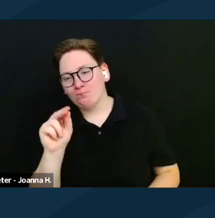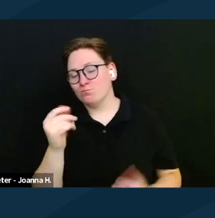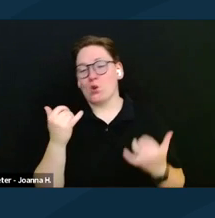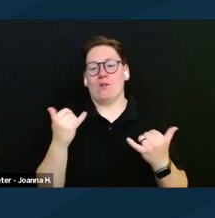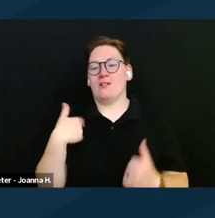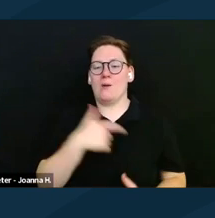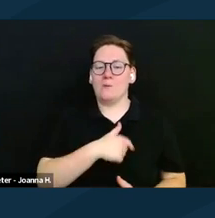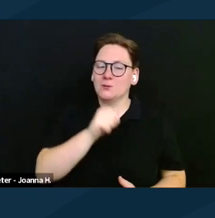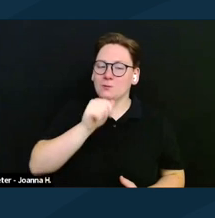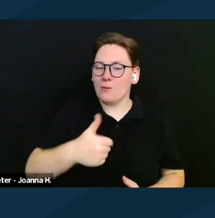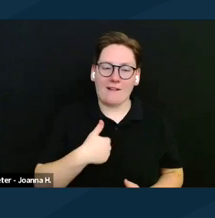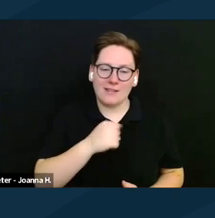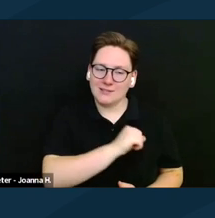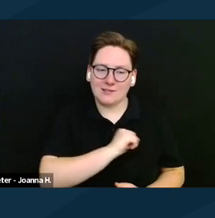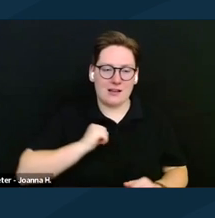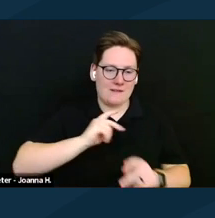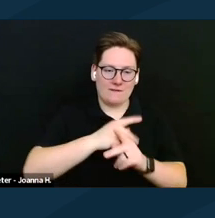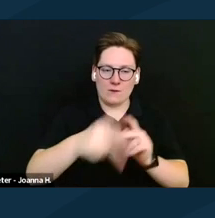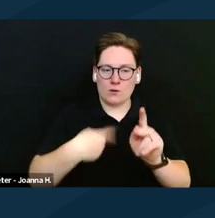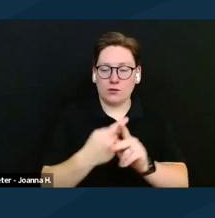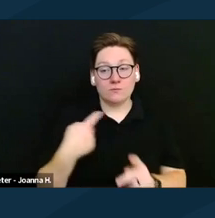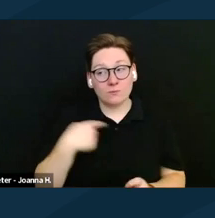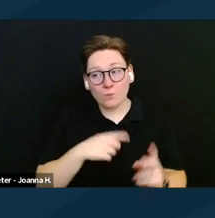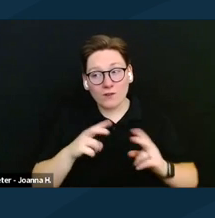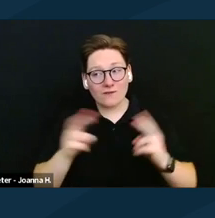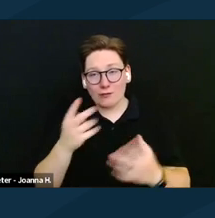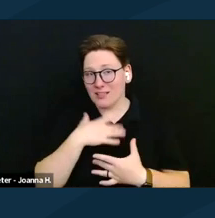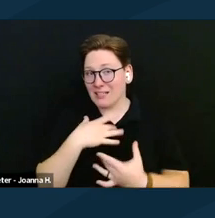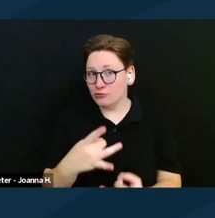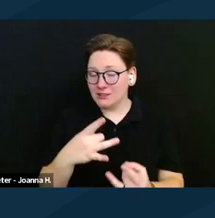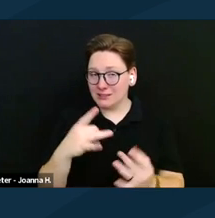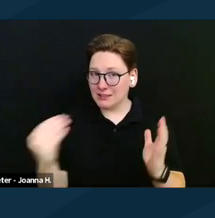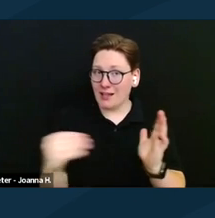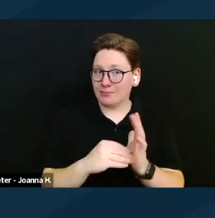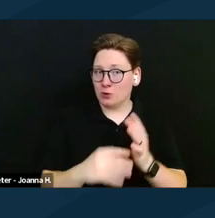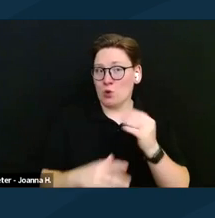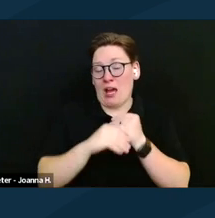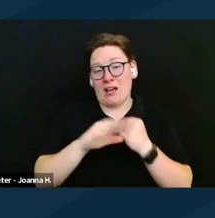yet lead this. I think this is something we're very interested in adding and it would be very helpful for us moving forward.